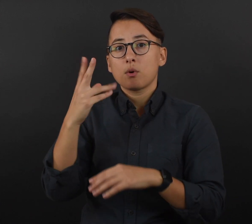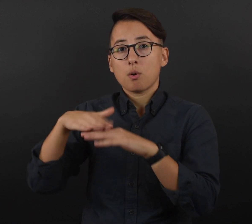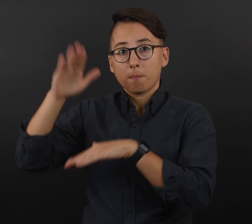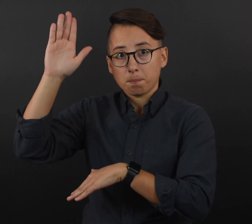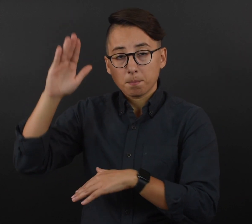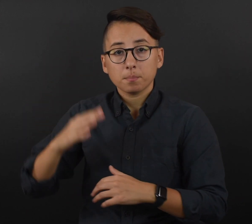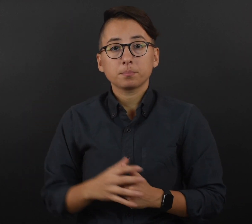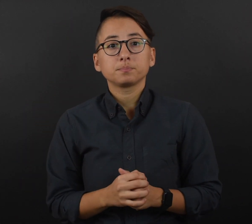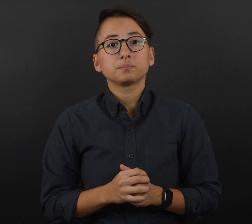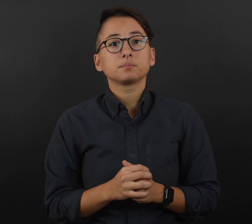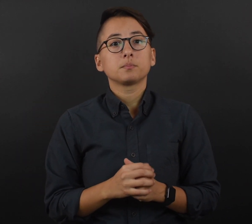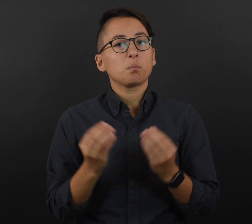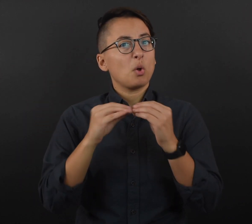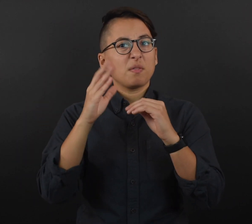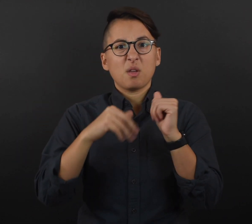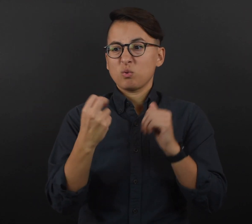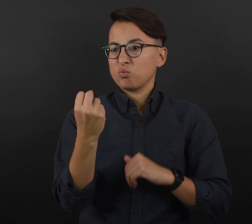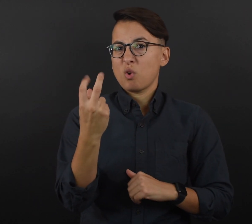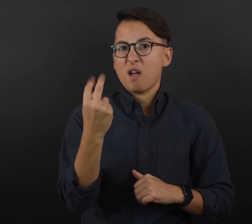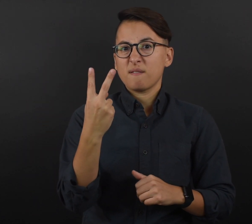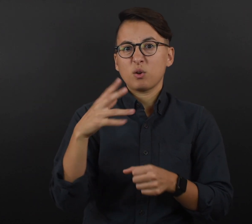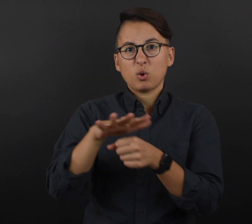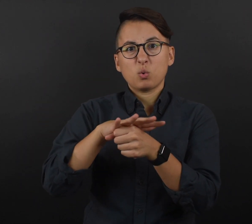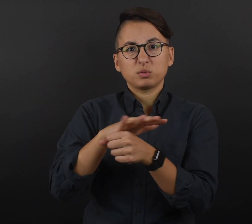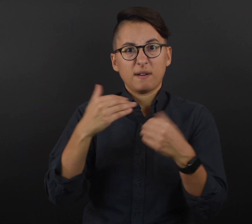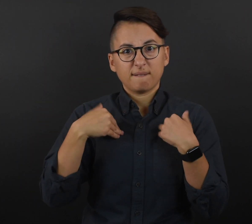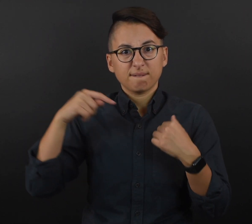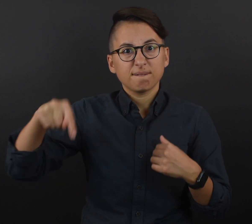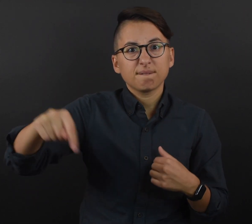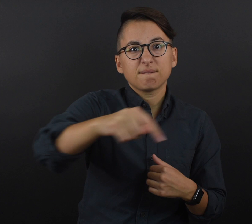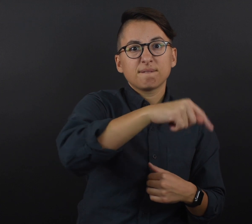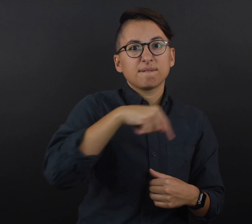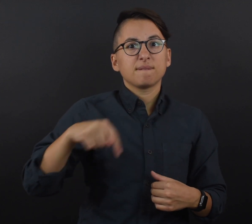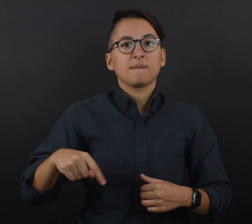to all Minnesotans 12-years-of-age and older at more than a dozen YMCA locations.